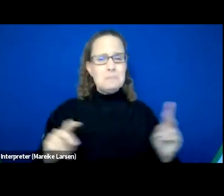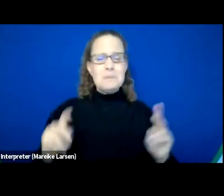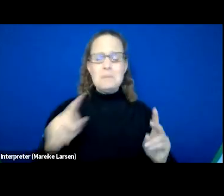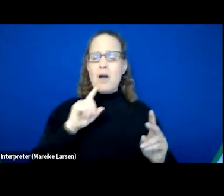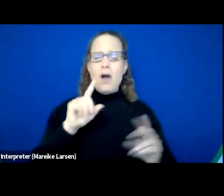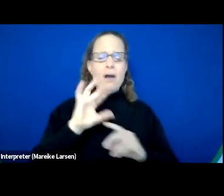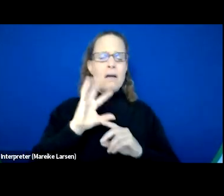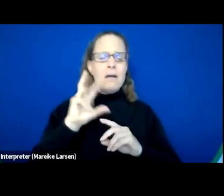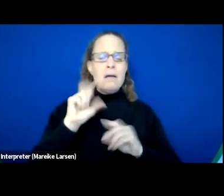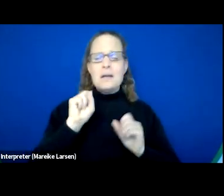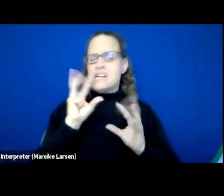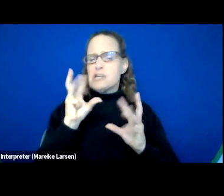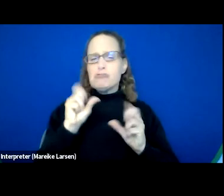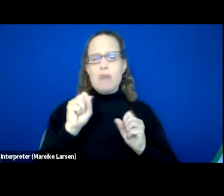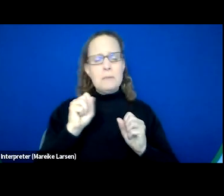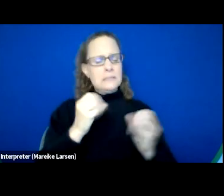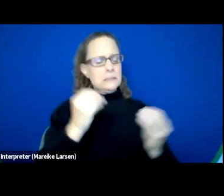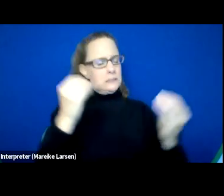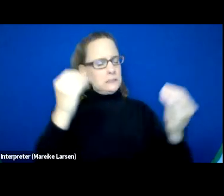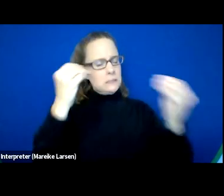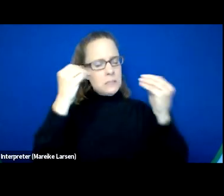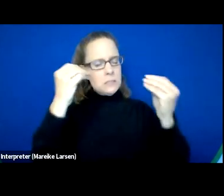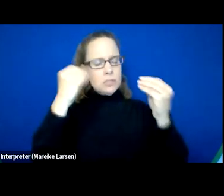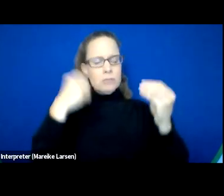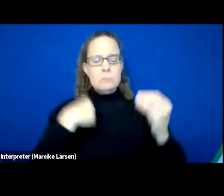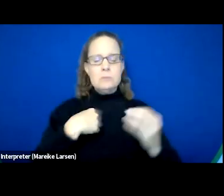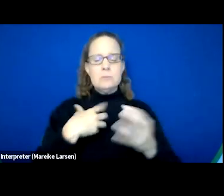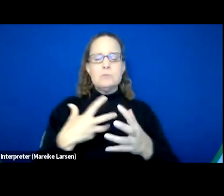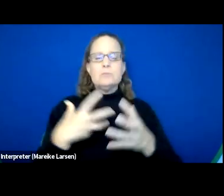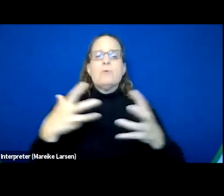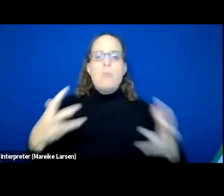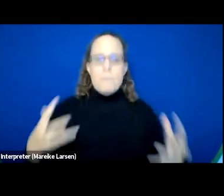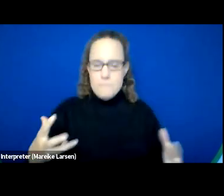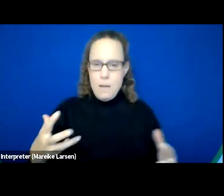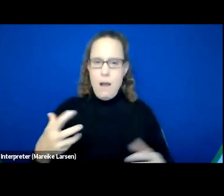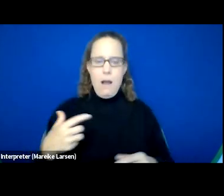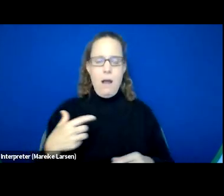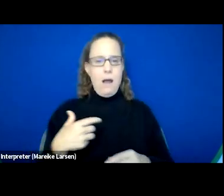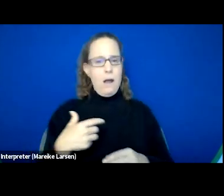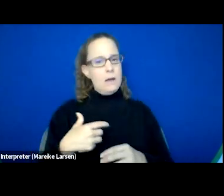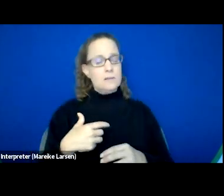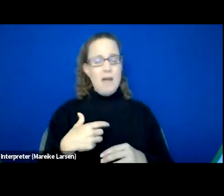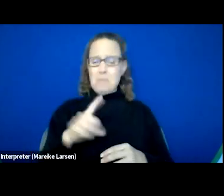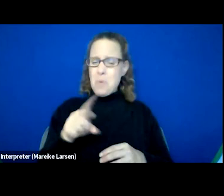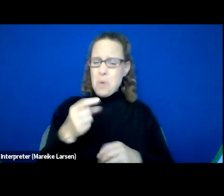they actually are teaching me a whole lot than I've ever encountered within a short time. I've only been with the company for a year.